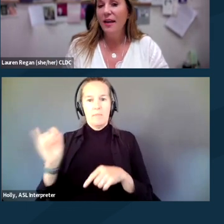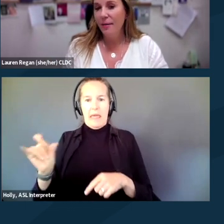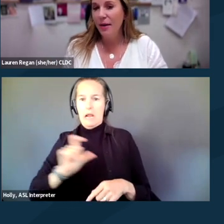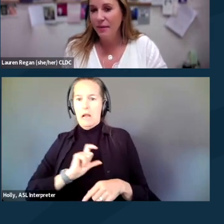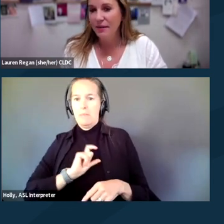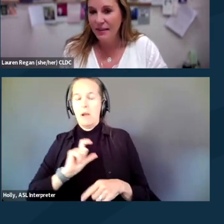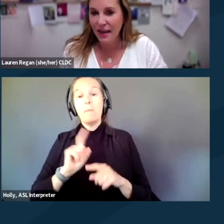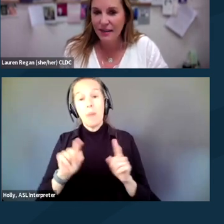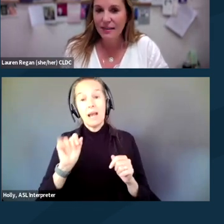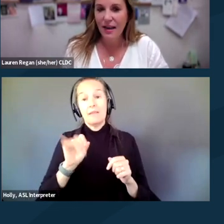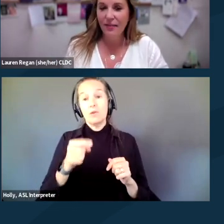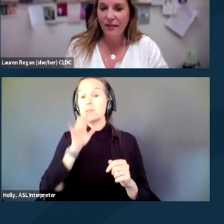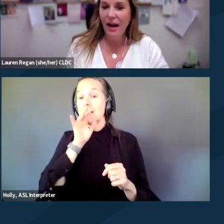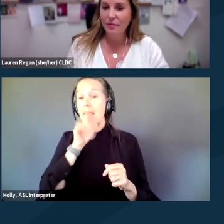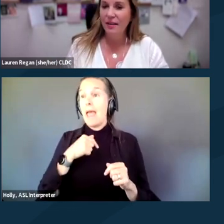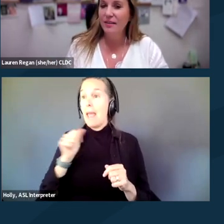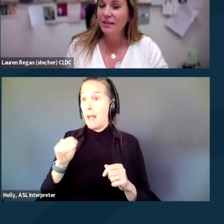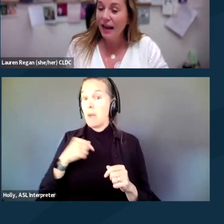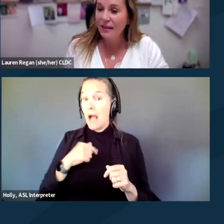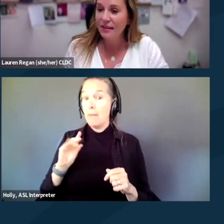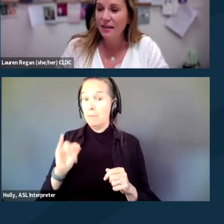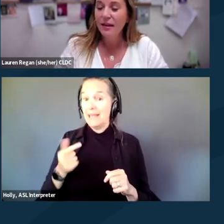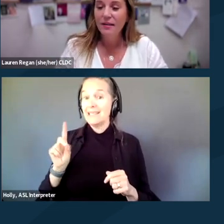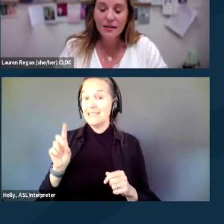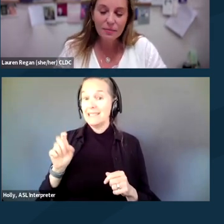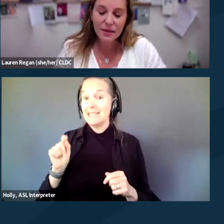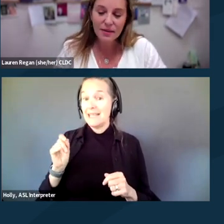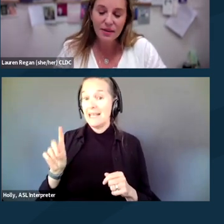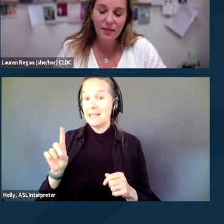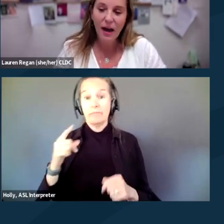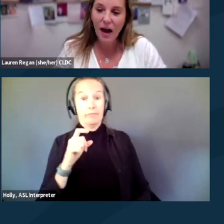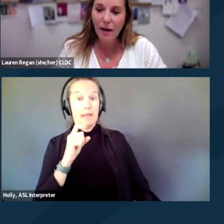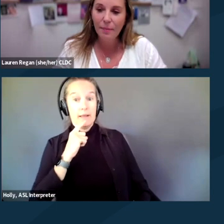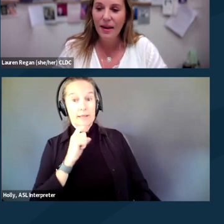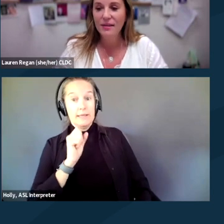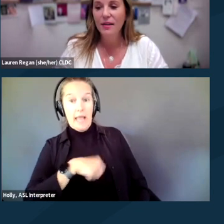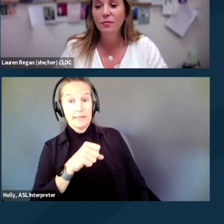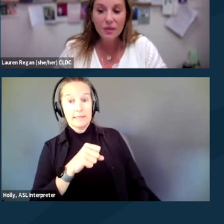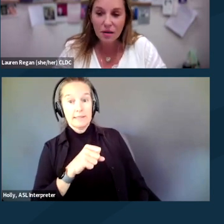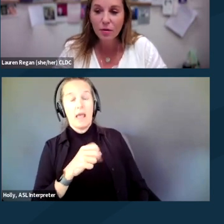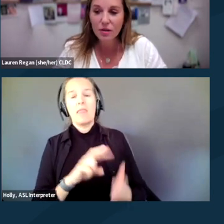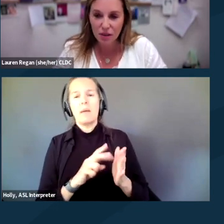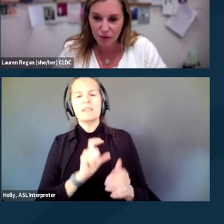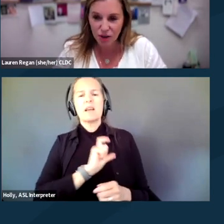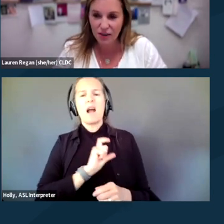"Am I being detained?" and the cop says yes, this means that the cop has a reasonable suspicion